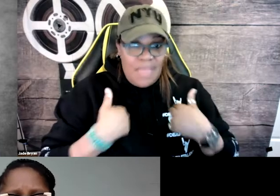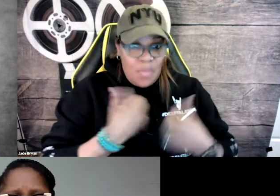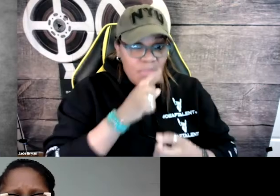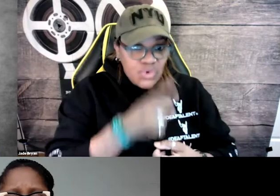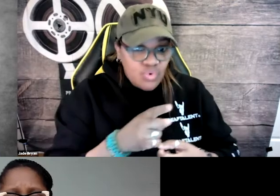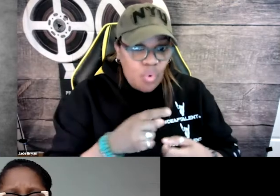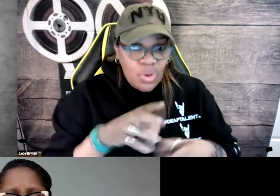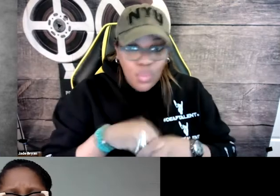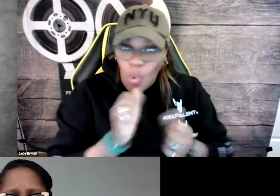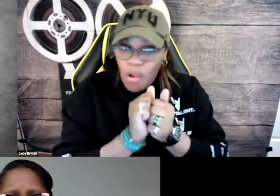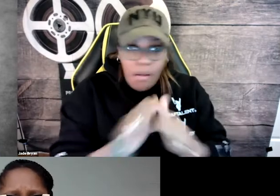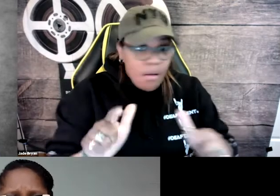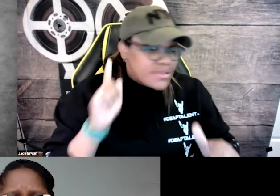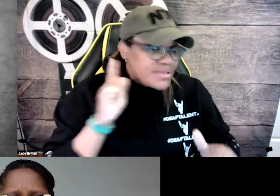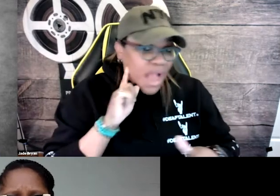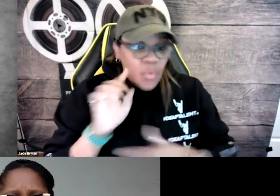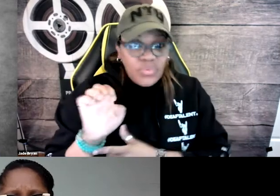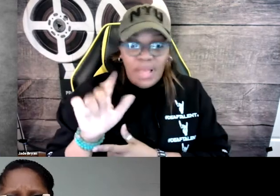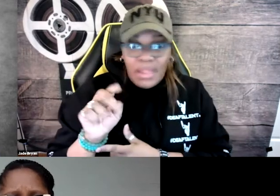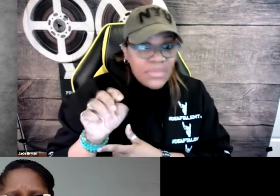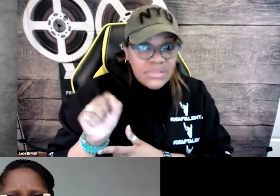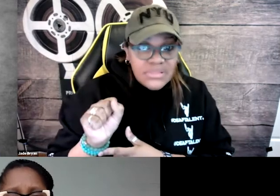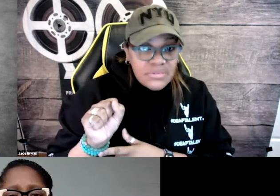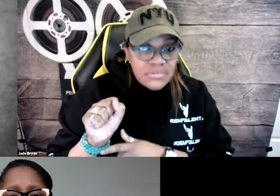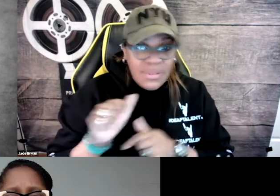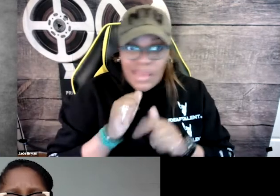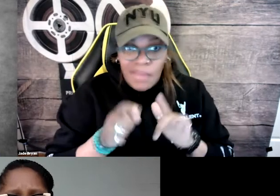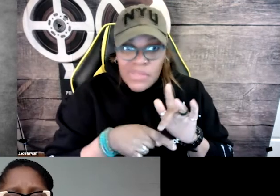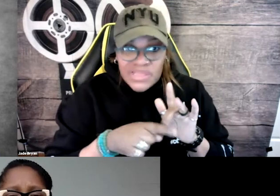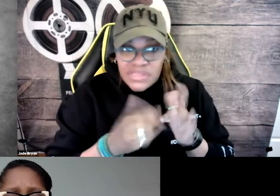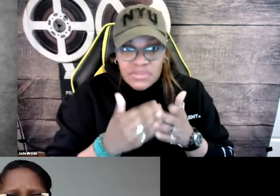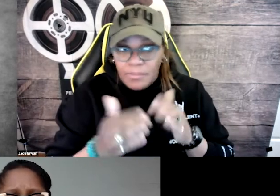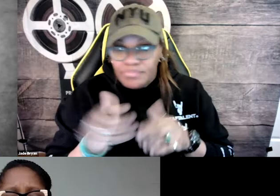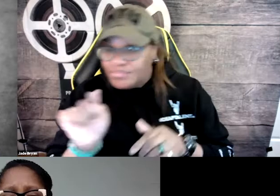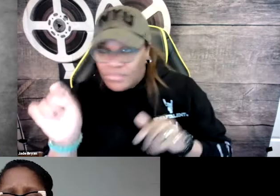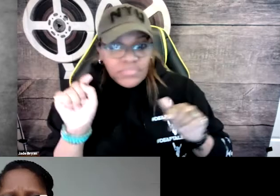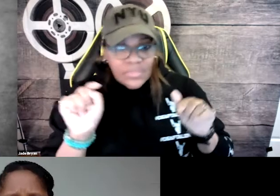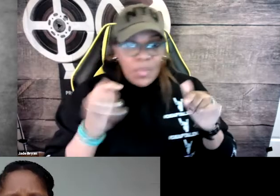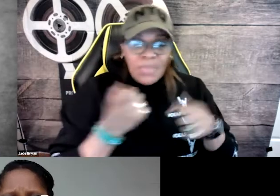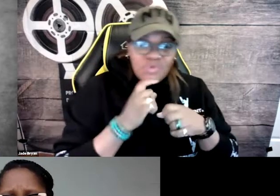So I want to make sure that we're including the sound edits. We're not missing anything.